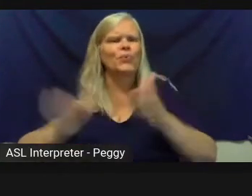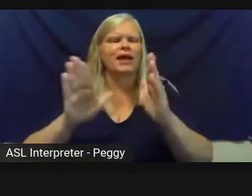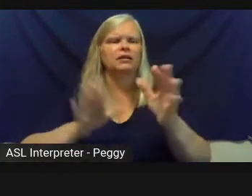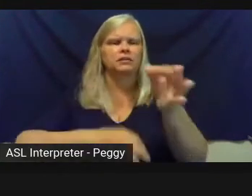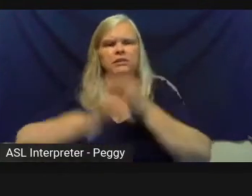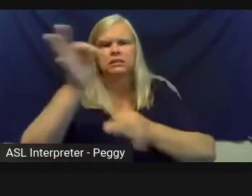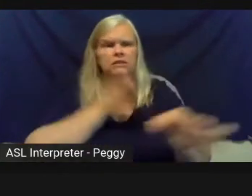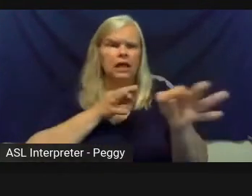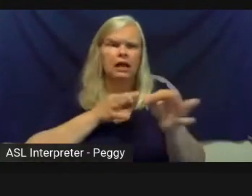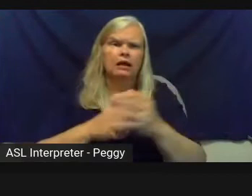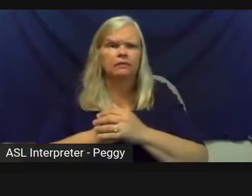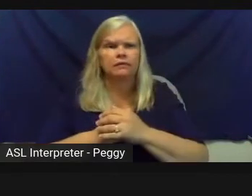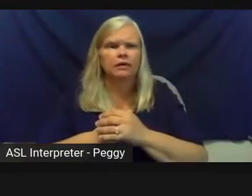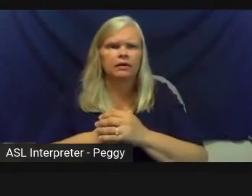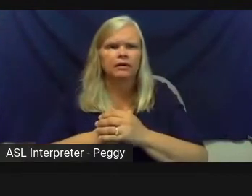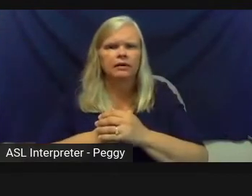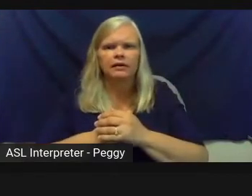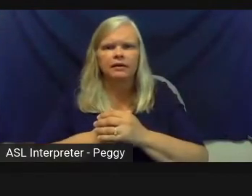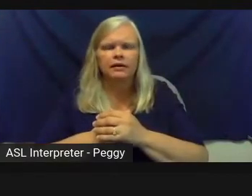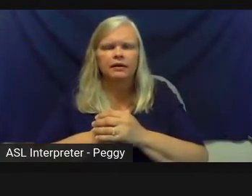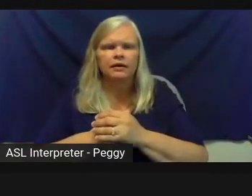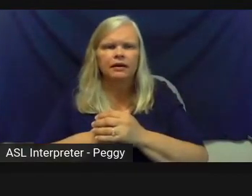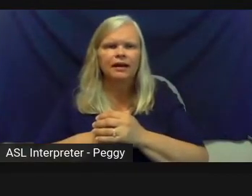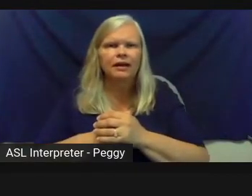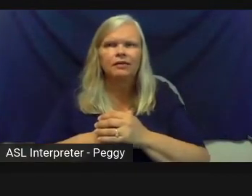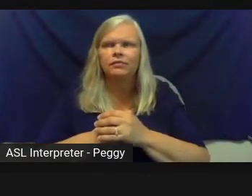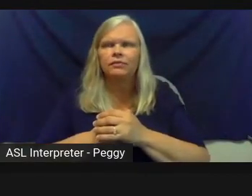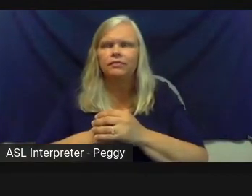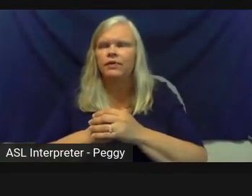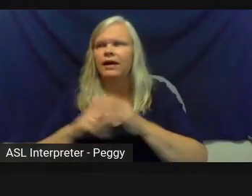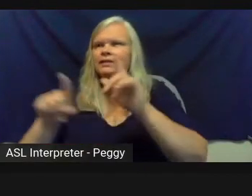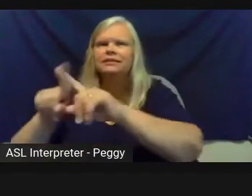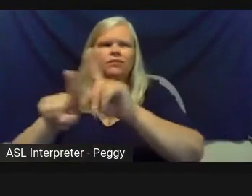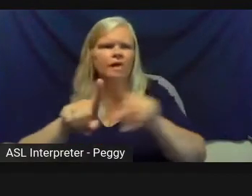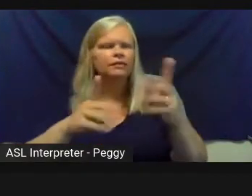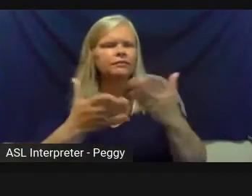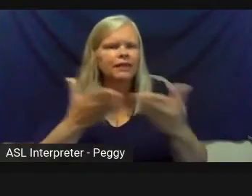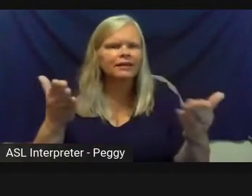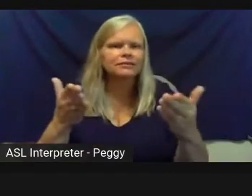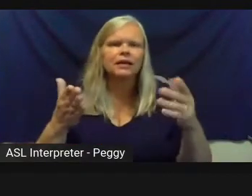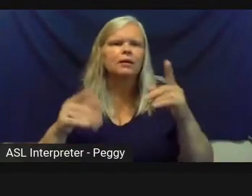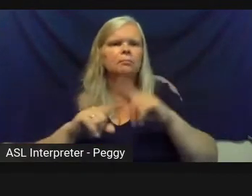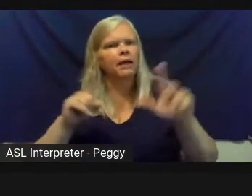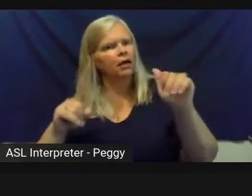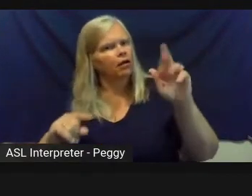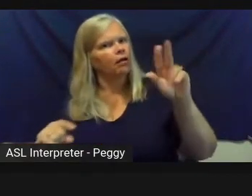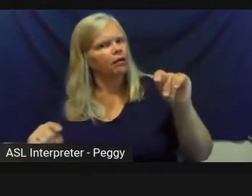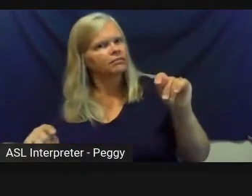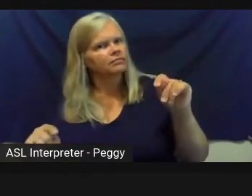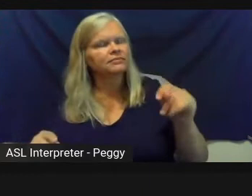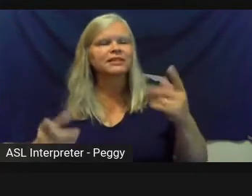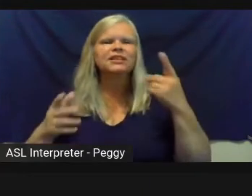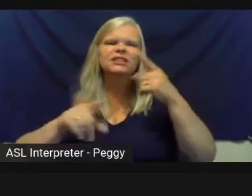dog, you know, in the park kind of thing. So really, like Amber said, it's kind of finding what the community goals are and then really